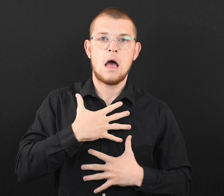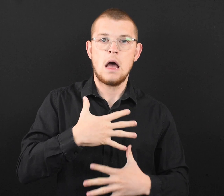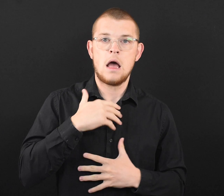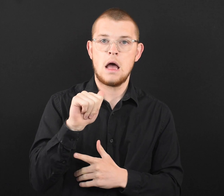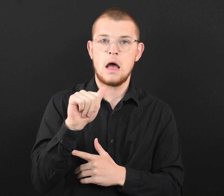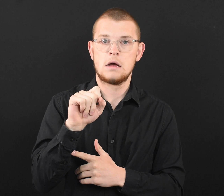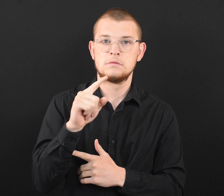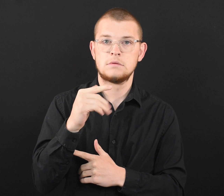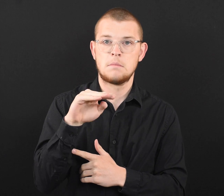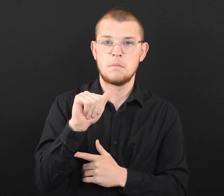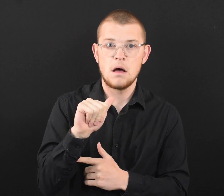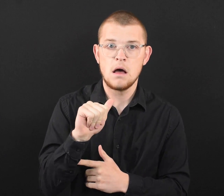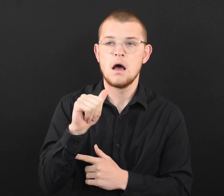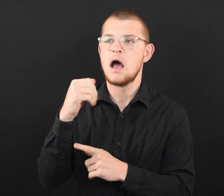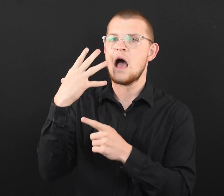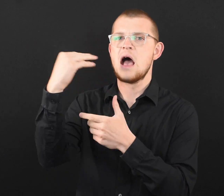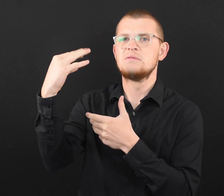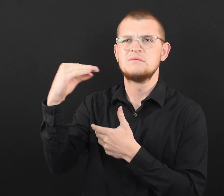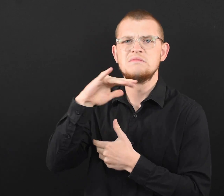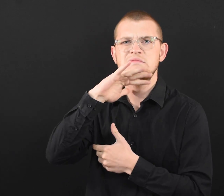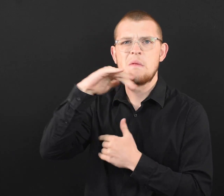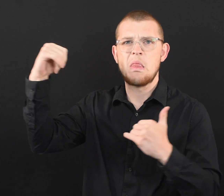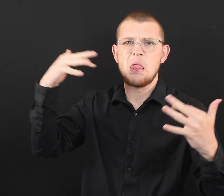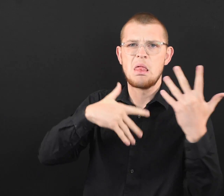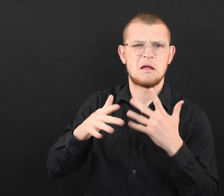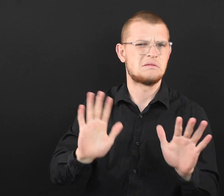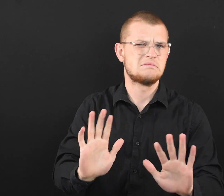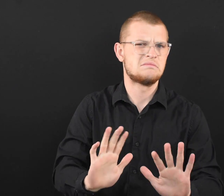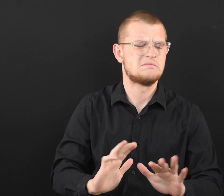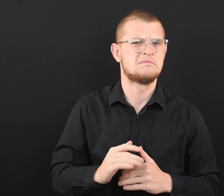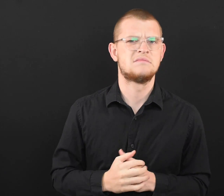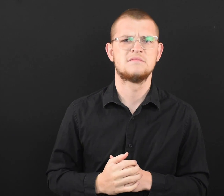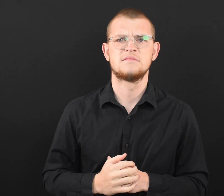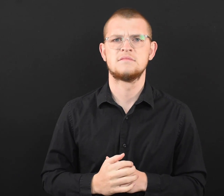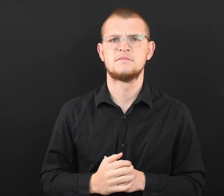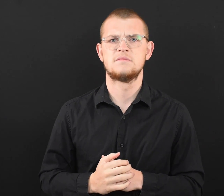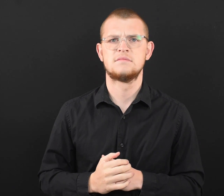triggering asthma symptoms, high levels of outdoor pollution).